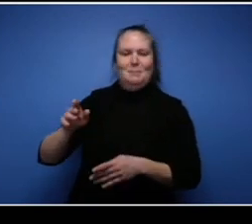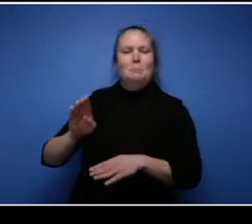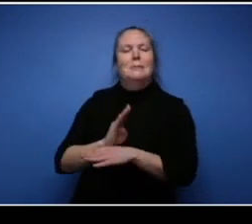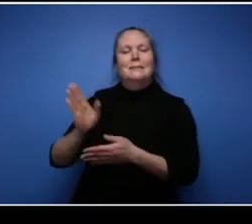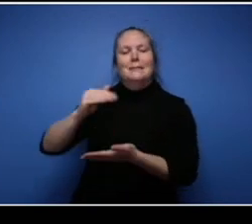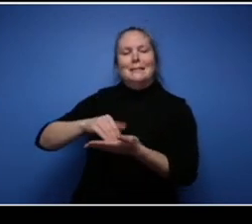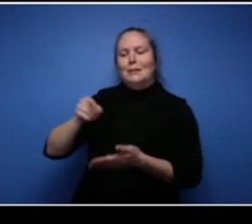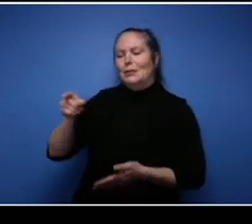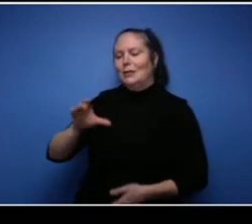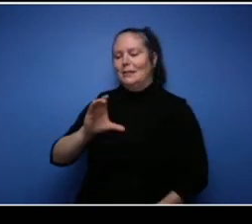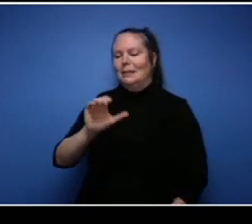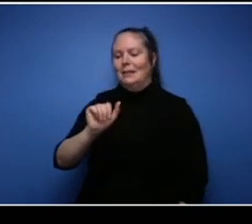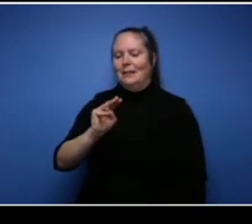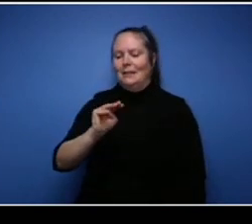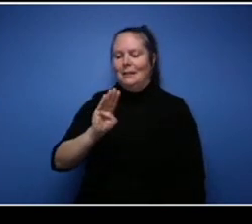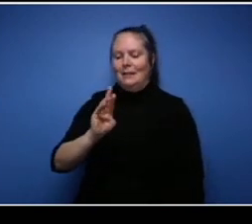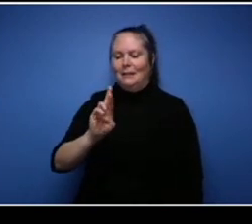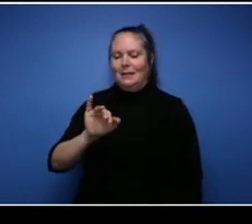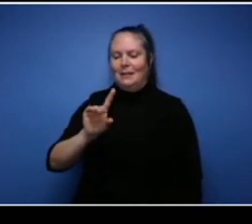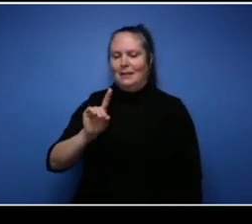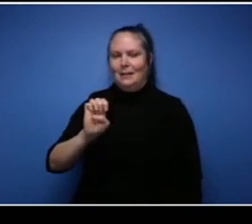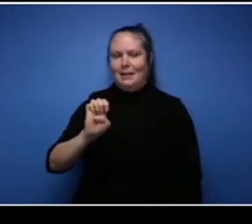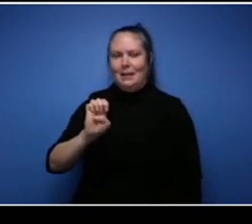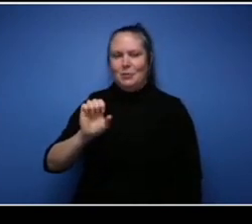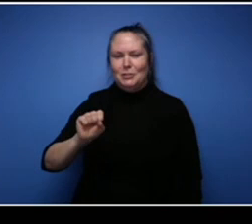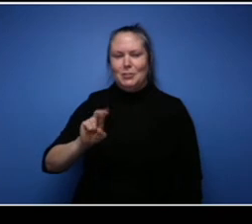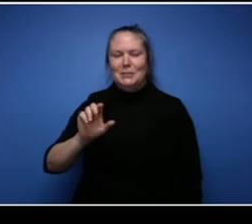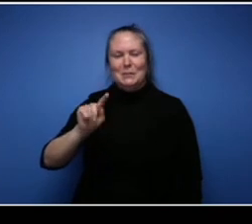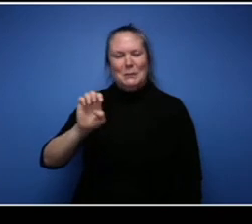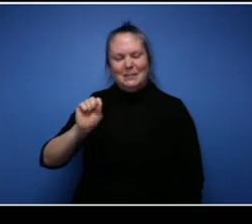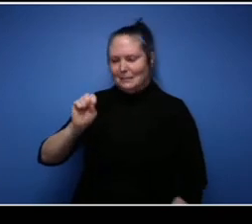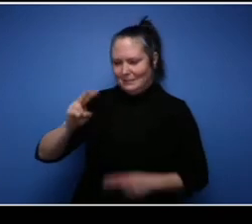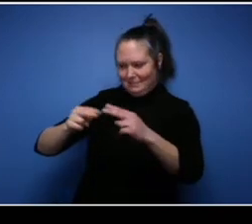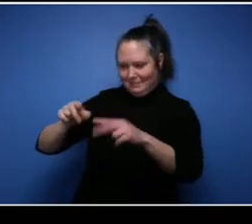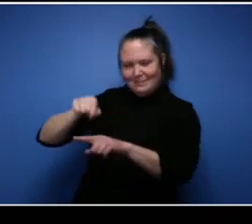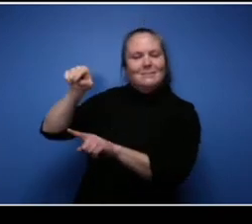there was a small little article in the paper saying that they were going to support Black